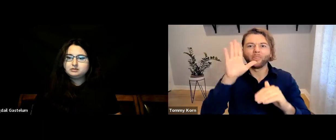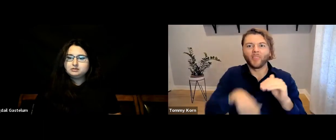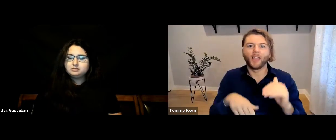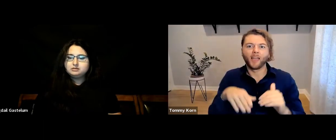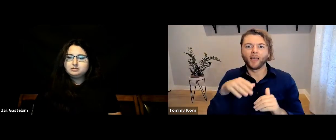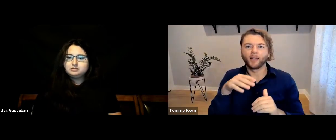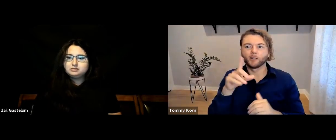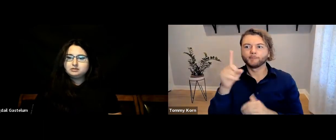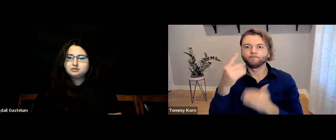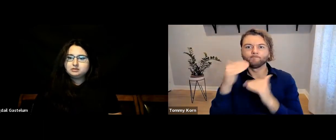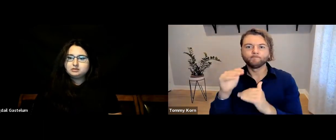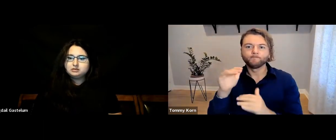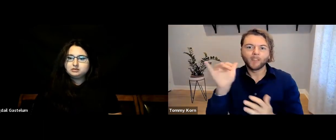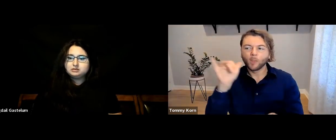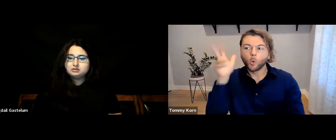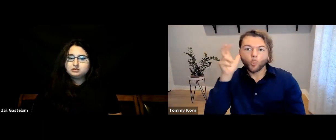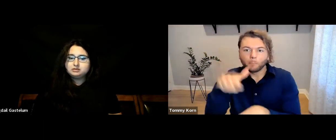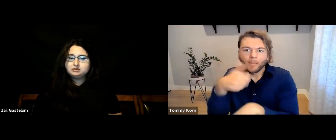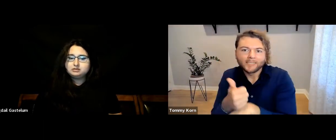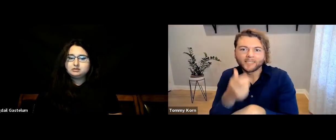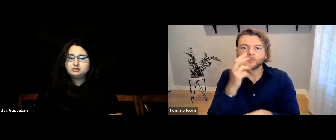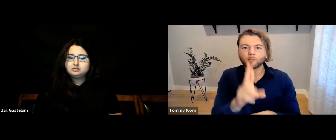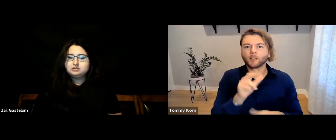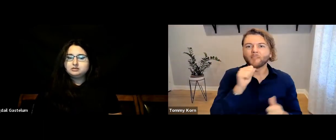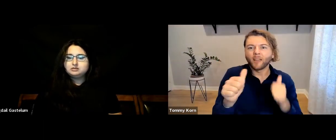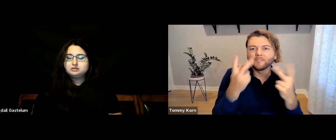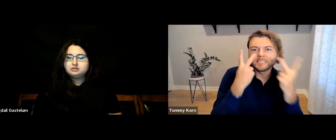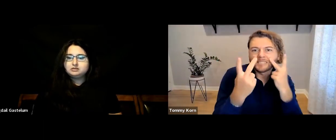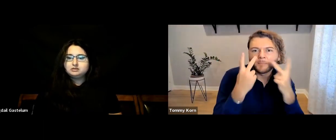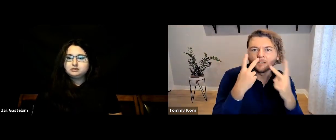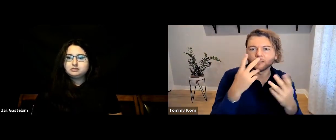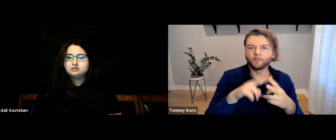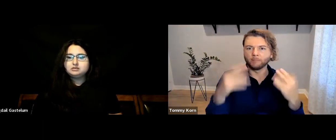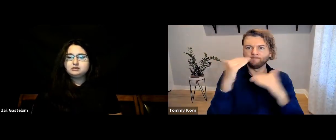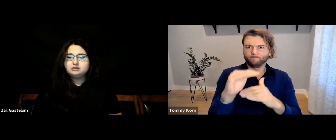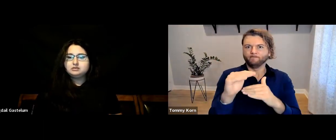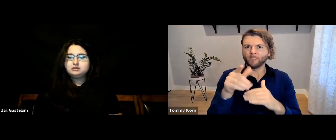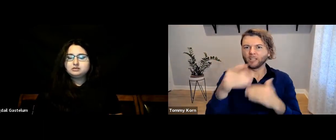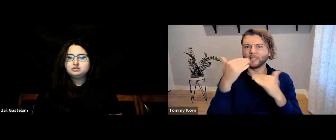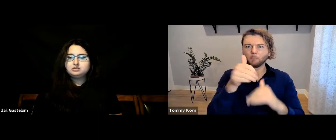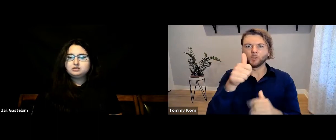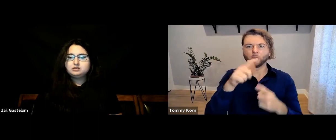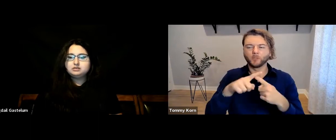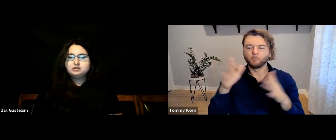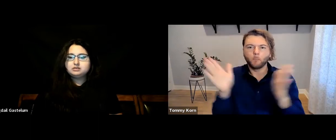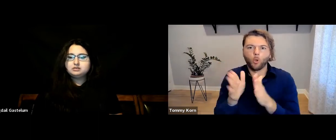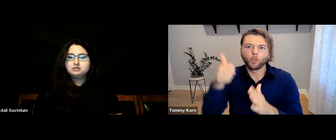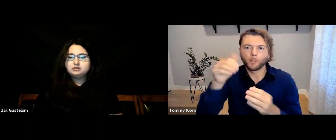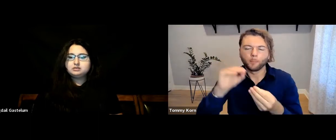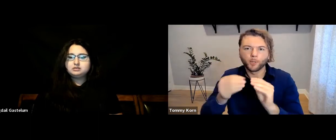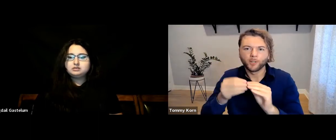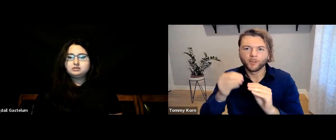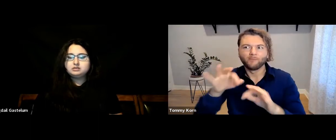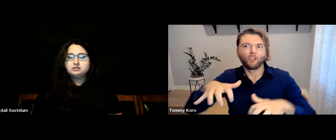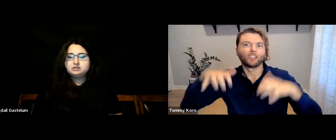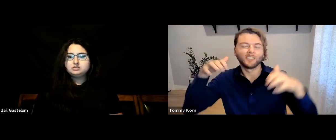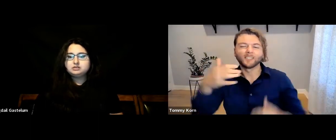than if you were to just market to hearing people, for example. Without universal design, you’re less visible and restricted to a much smaller audience.